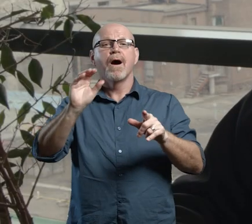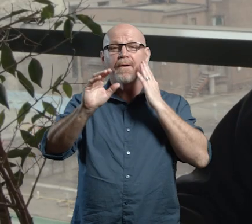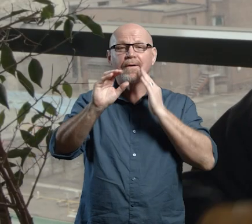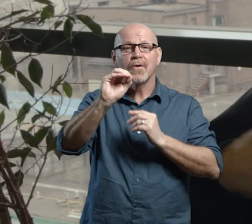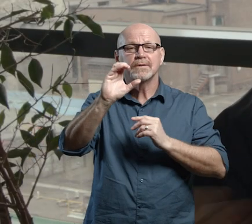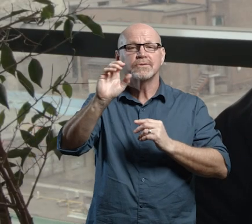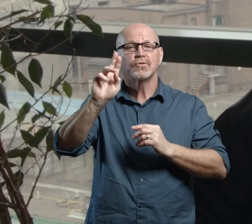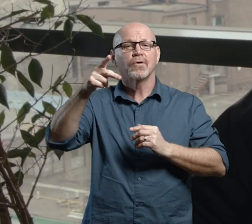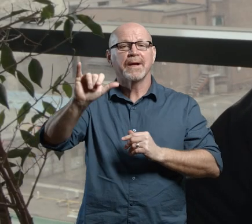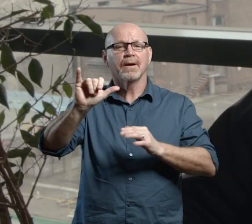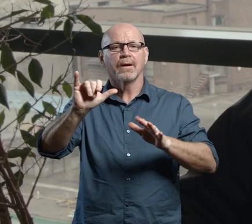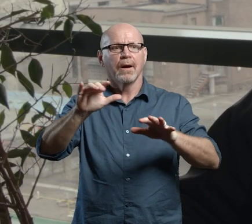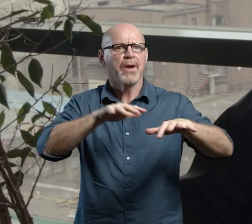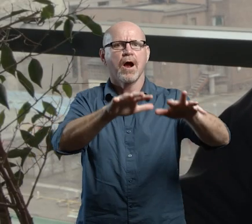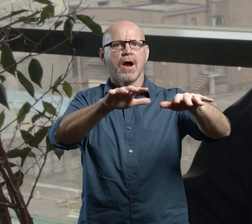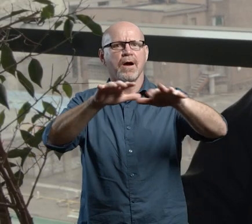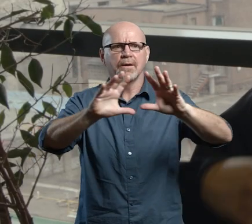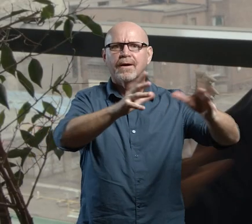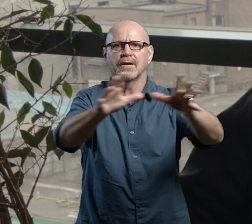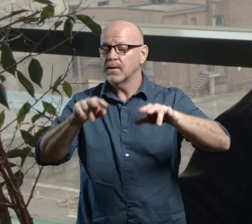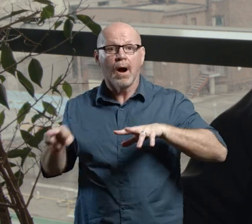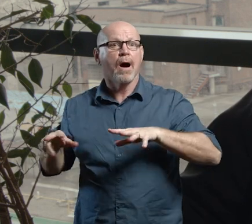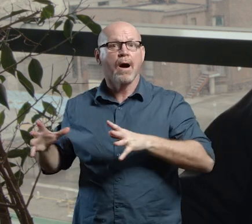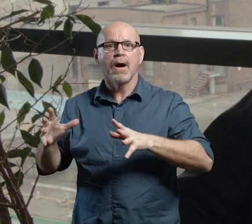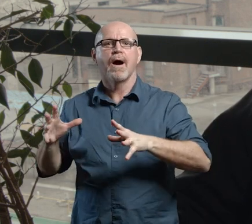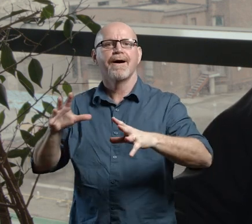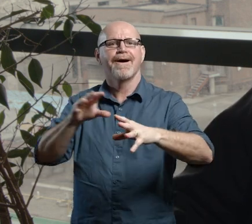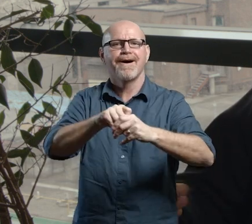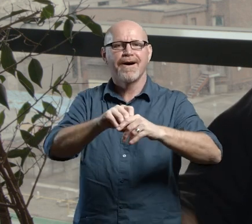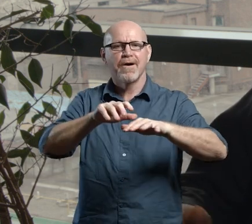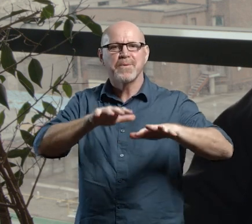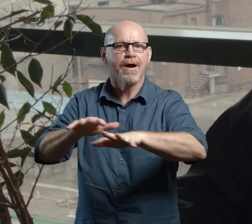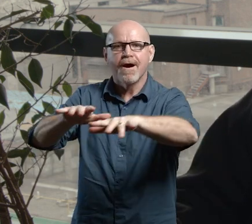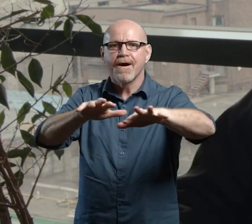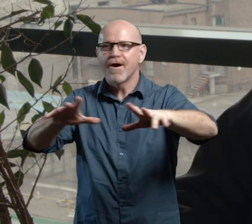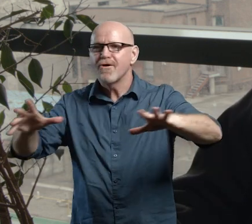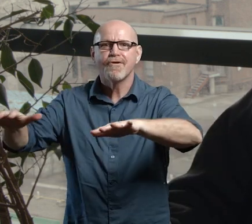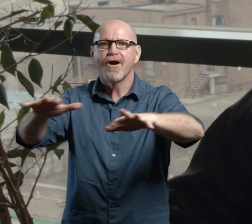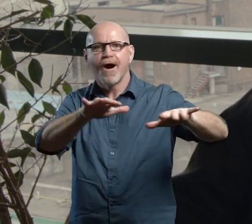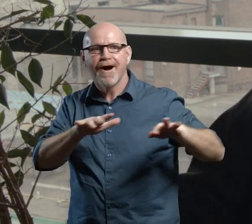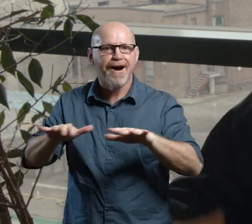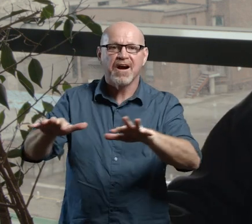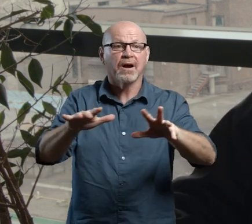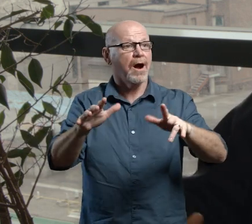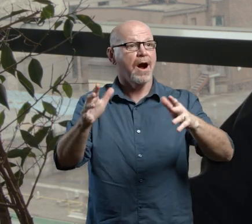there were a lot of marches going on at that time. Almost anyone could just have a march then. So it was organized but we had a little lot--there was a great